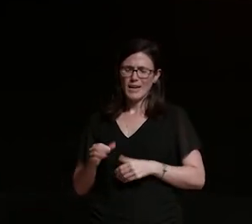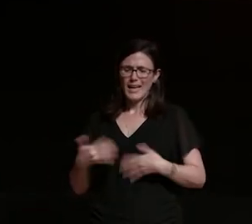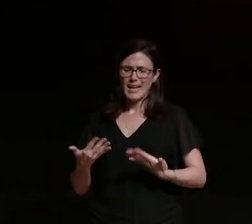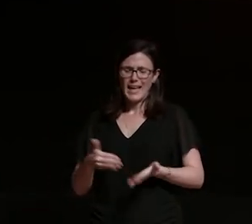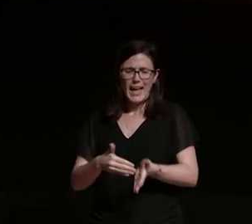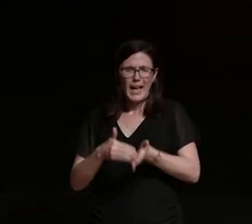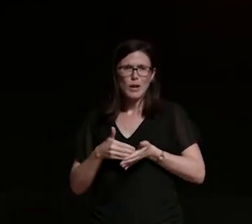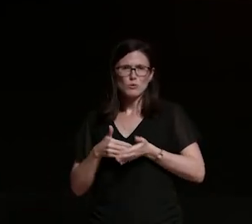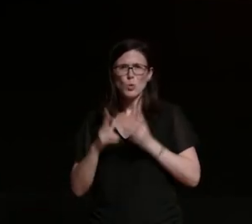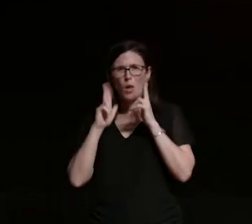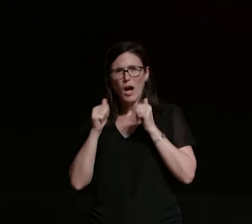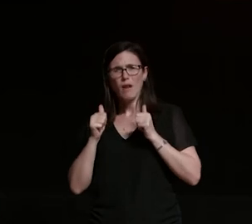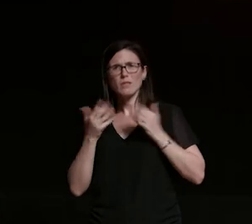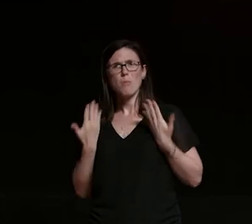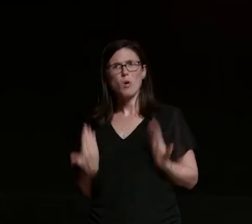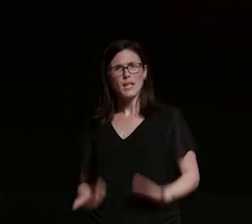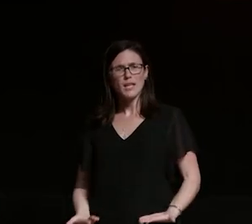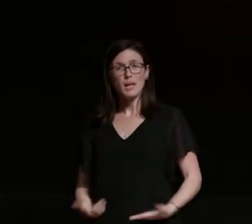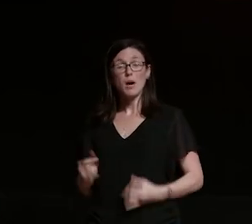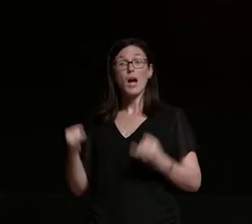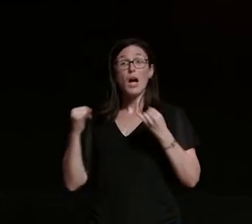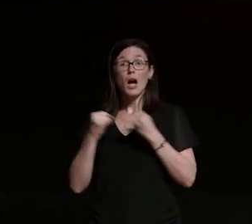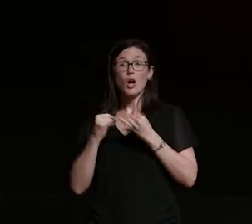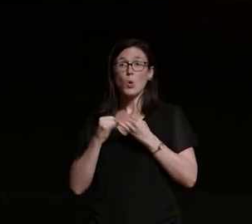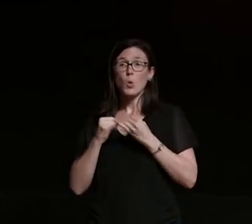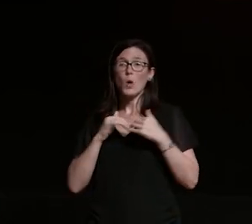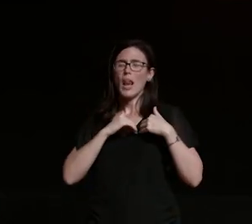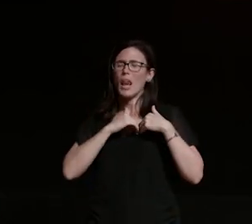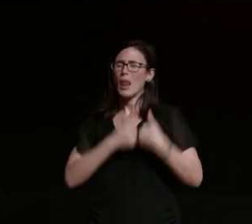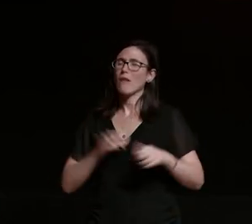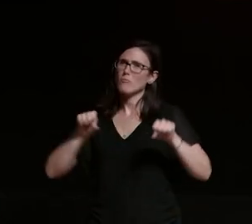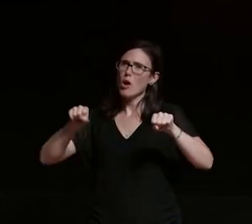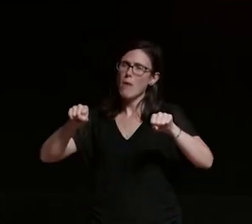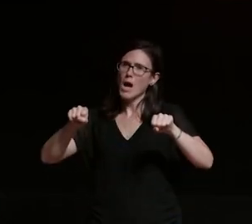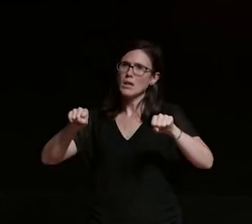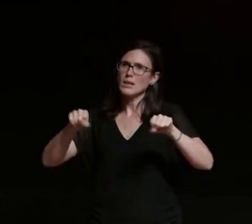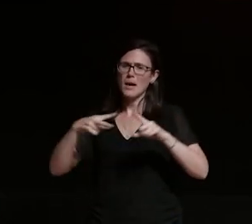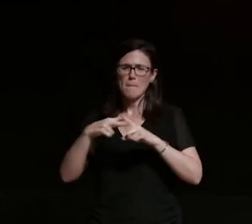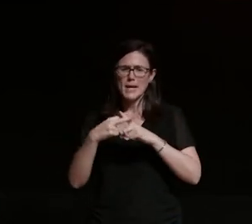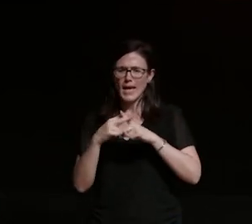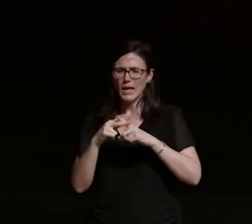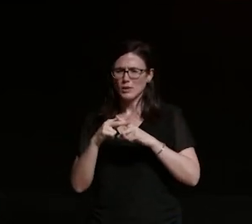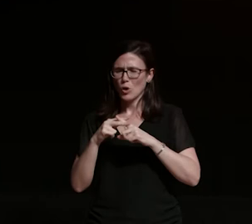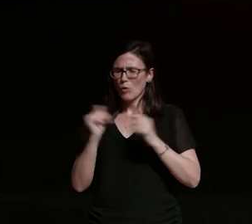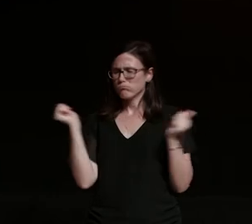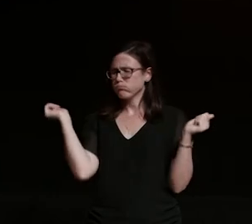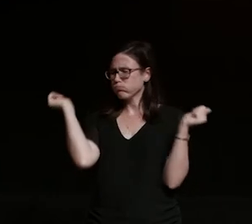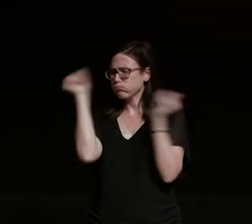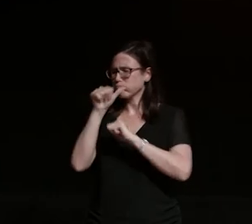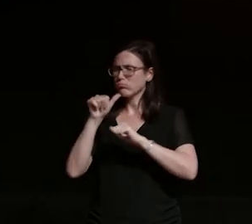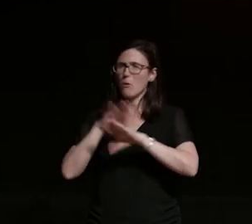i don't think i've mentioned but he's a huge motorcycle enthusiast he's a mechanic so he just knows them inside and out it's a huge passion for him it's always given him